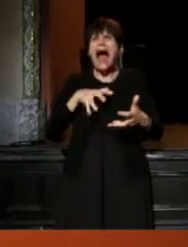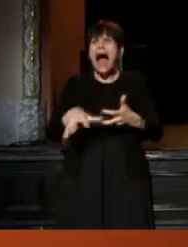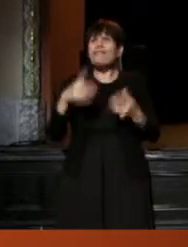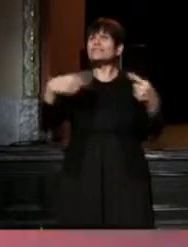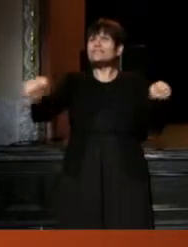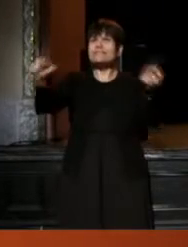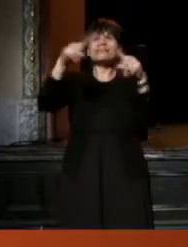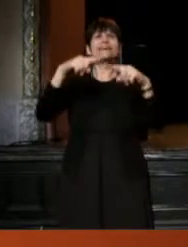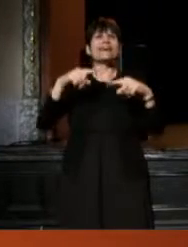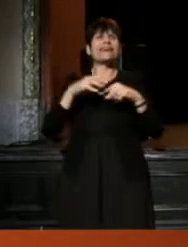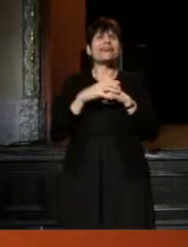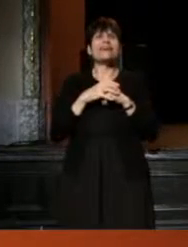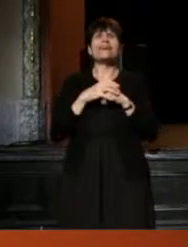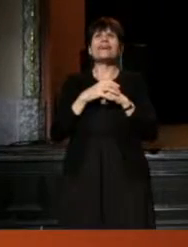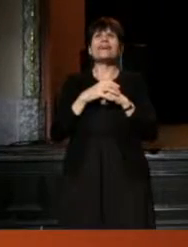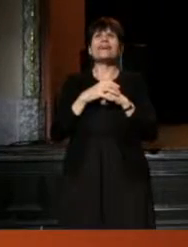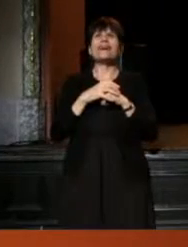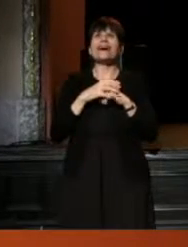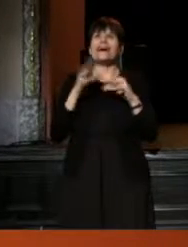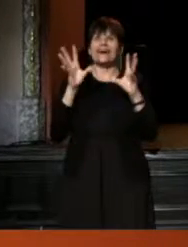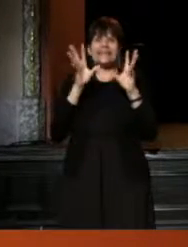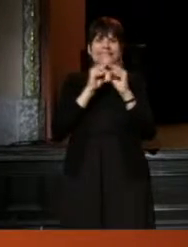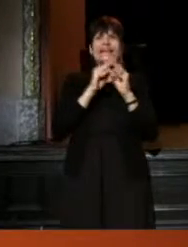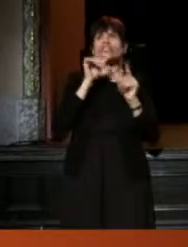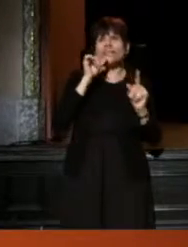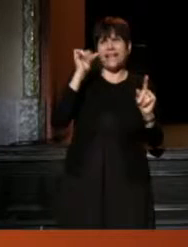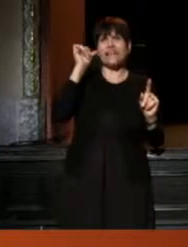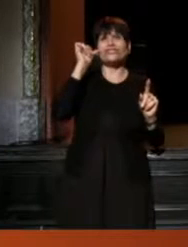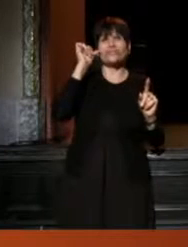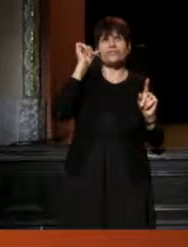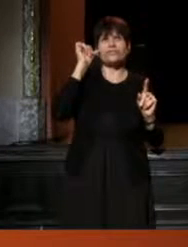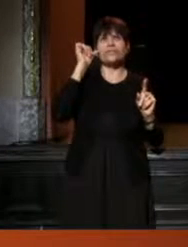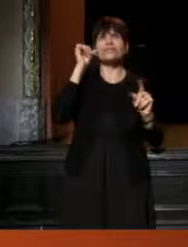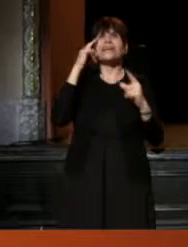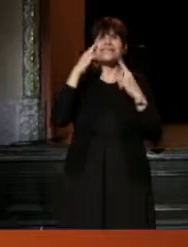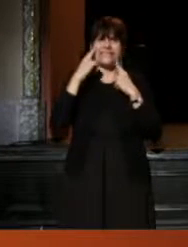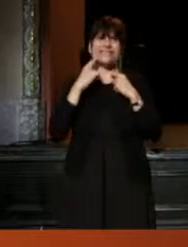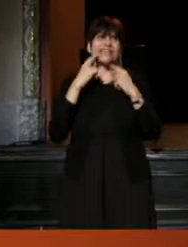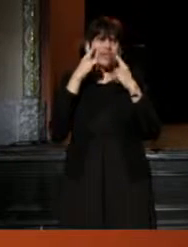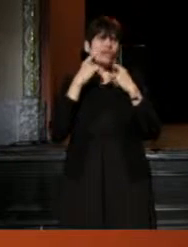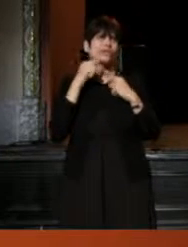and considering, the essentially yesterday measure of tears as well,